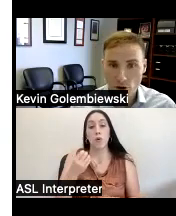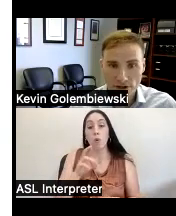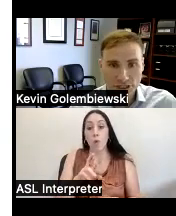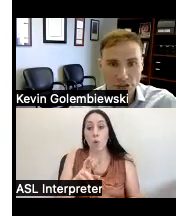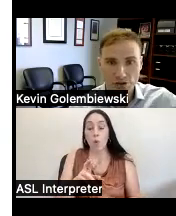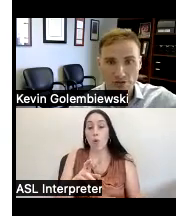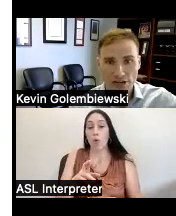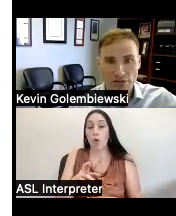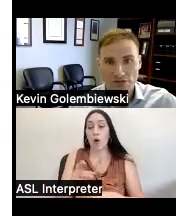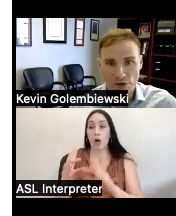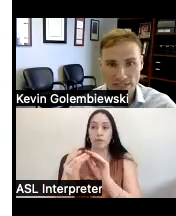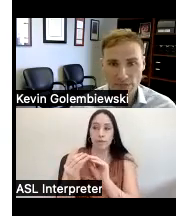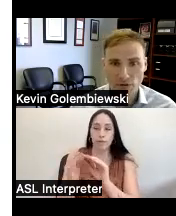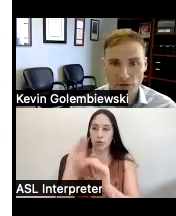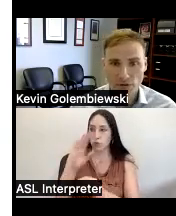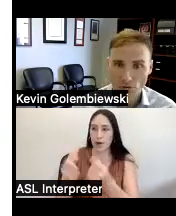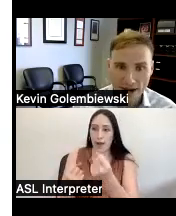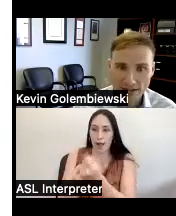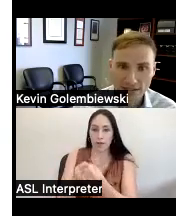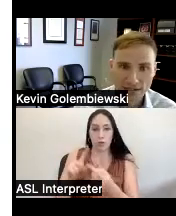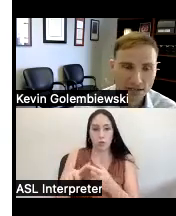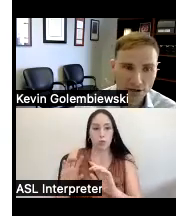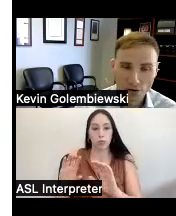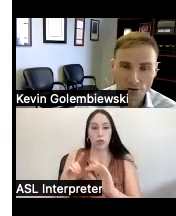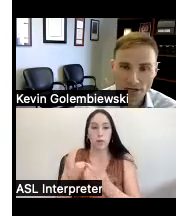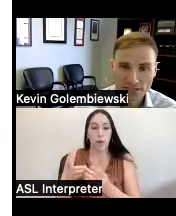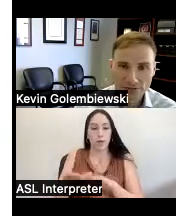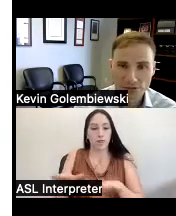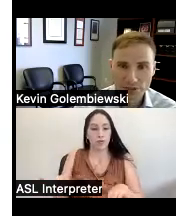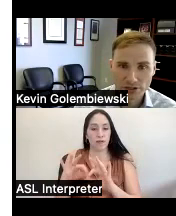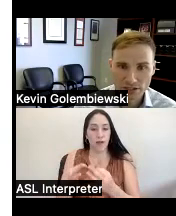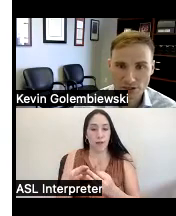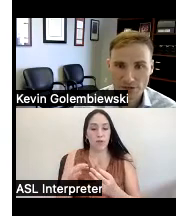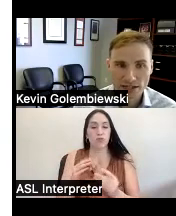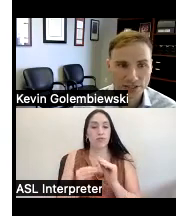Department of Children and Families for example to correct an erroneous eligibility determination